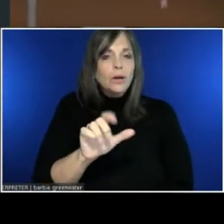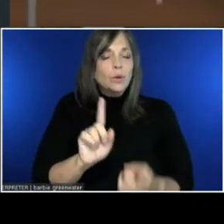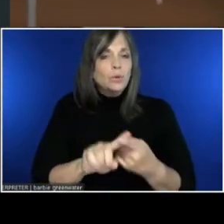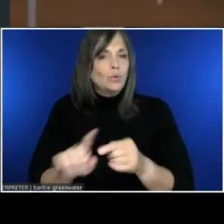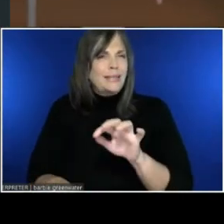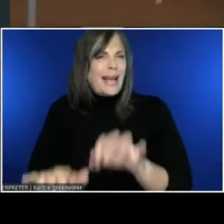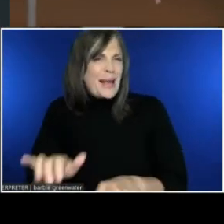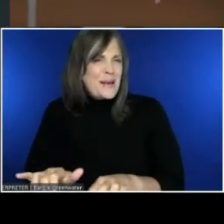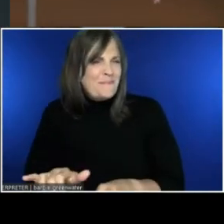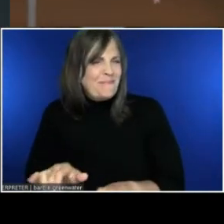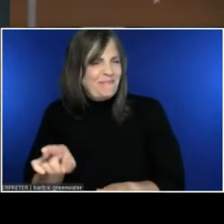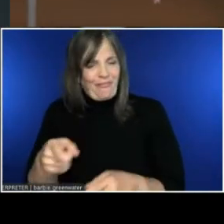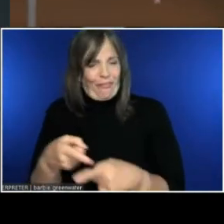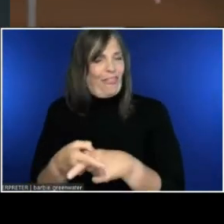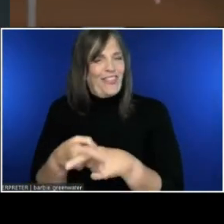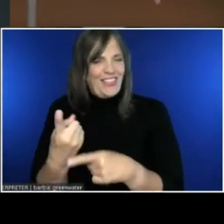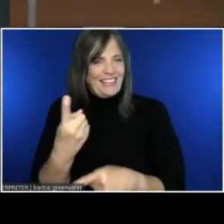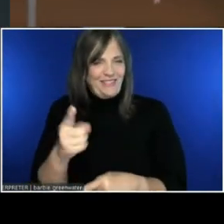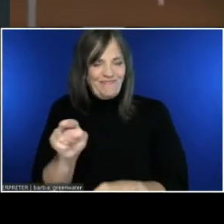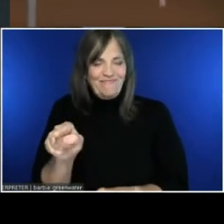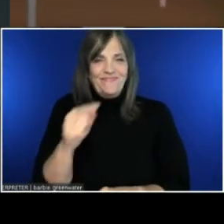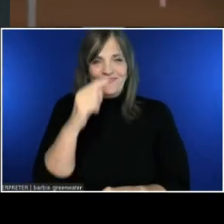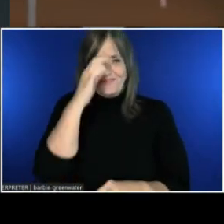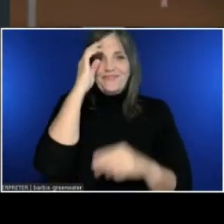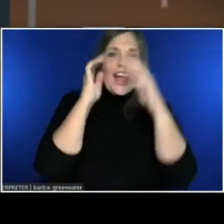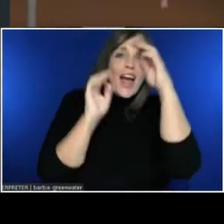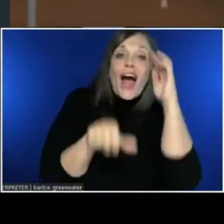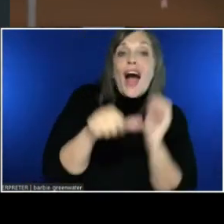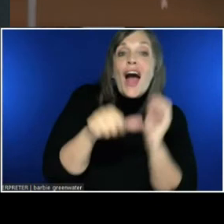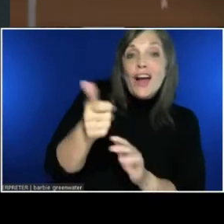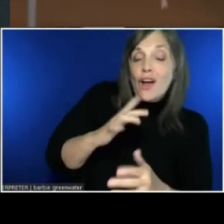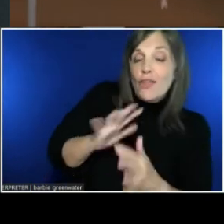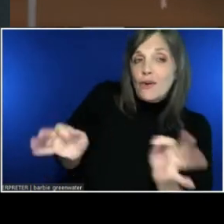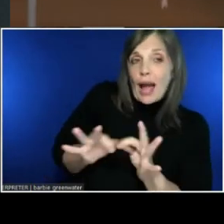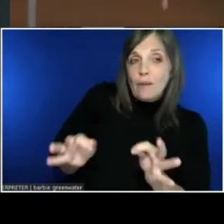The other captions feature I want to talk about is our settings.